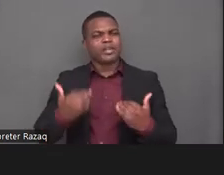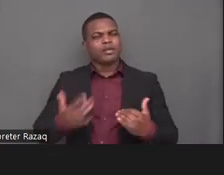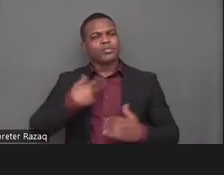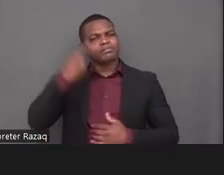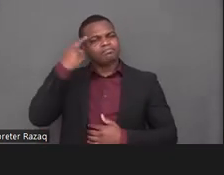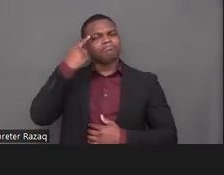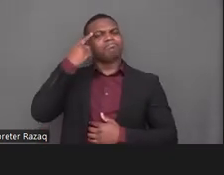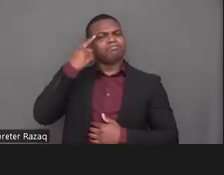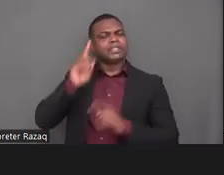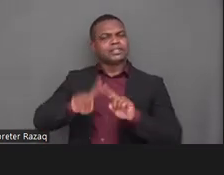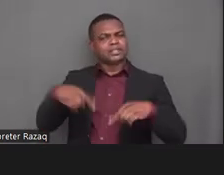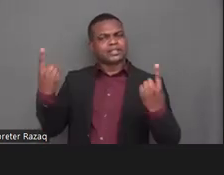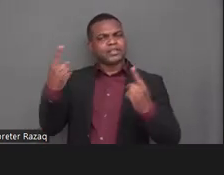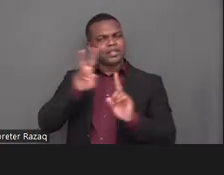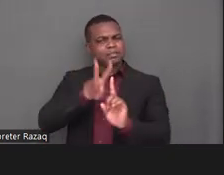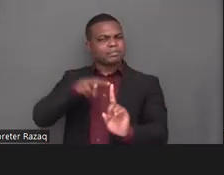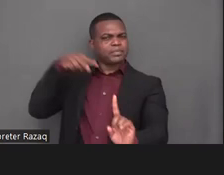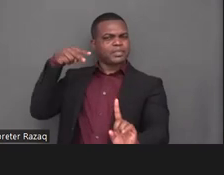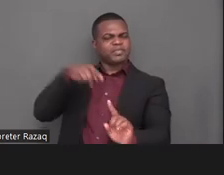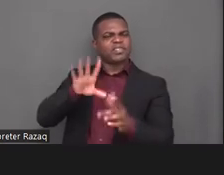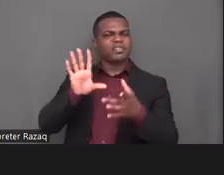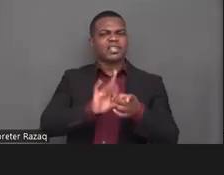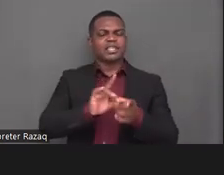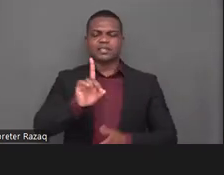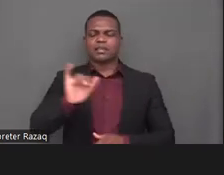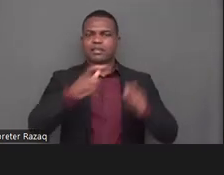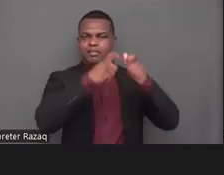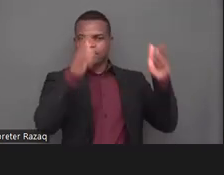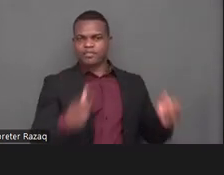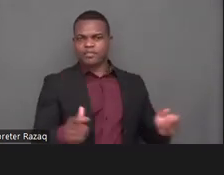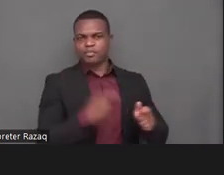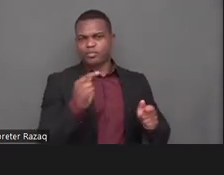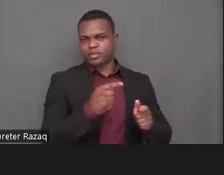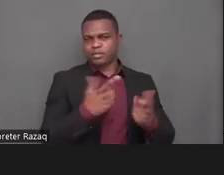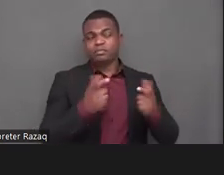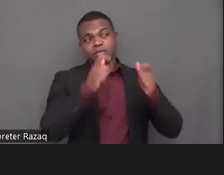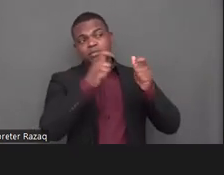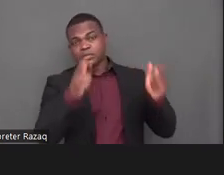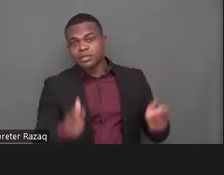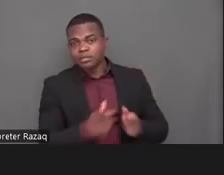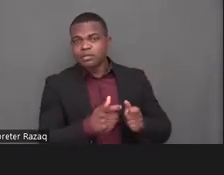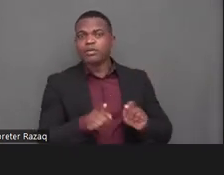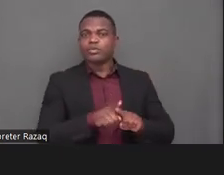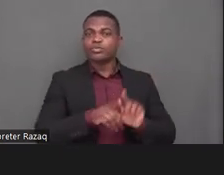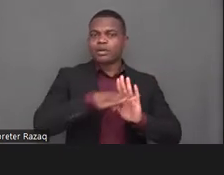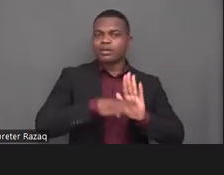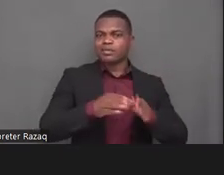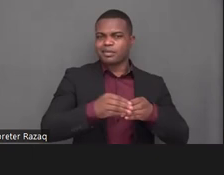inclusion will it help to bring about safer and inclusive lives um over to you tina